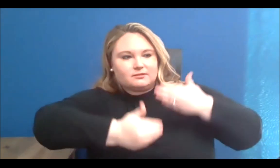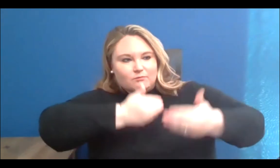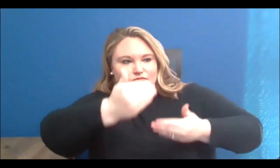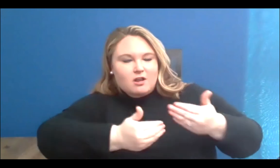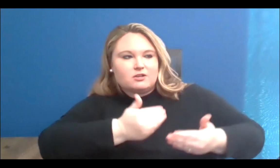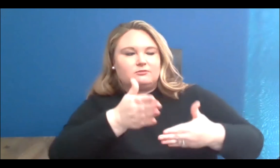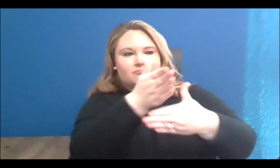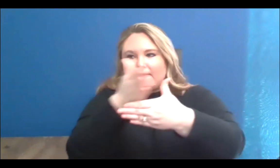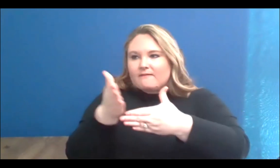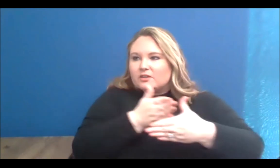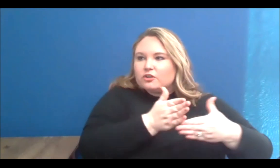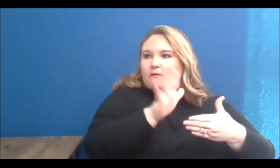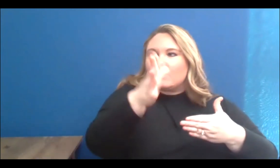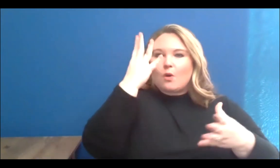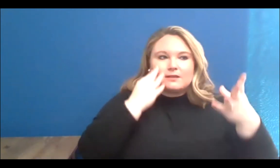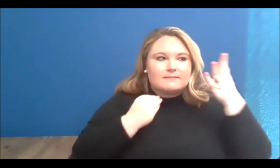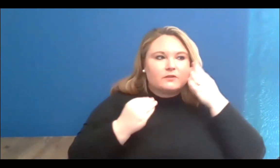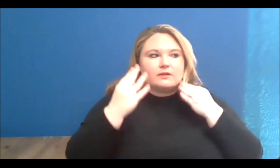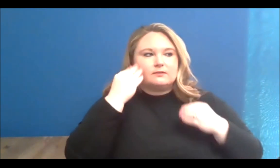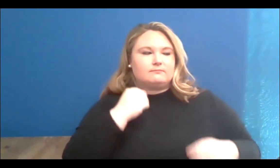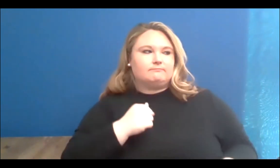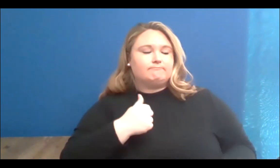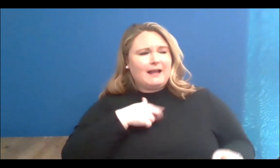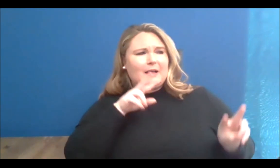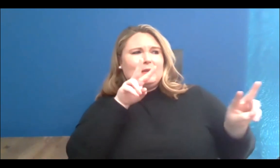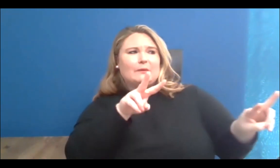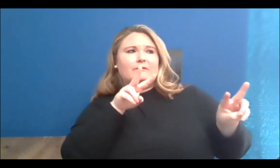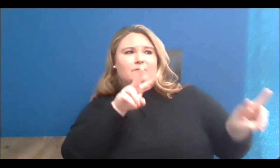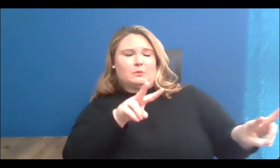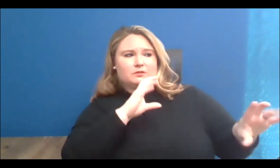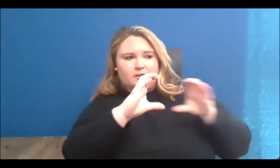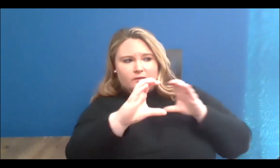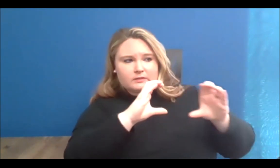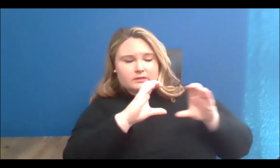I am looking forward to this conversation because we will have the opportunity to hear